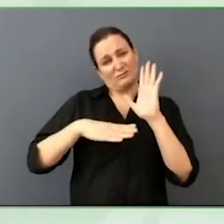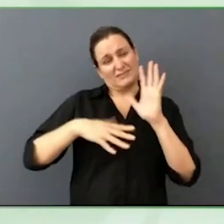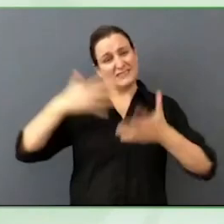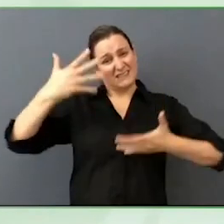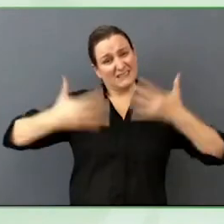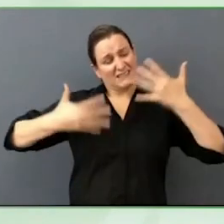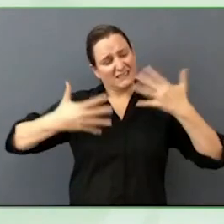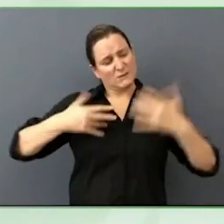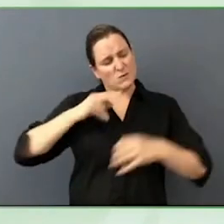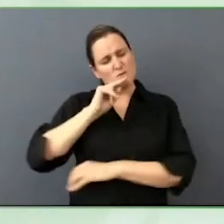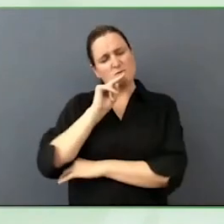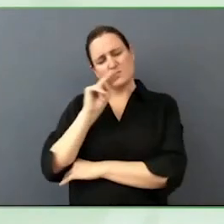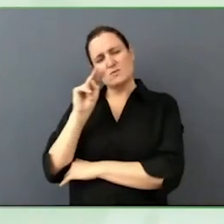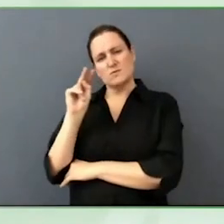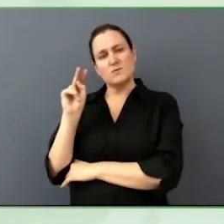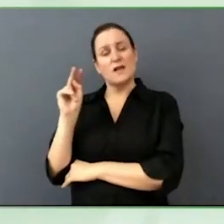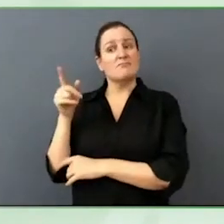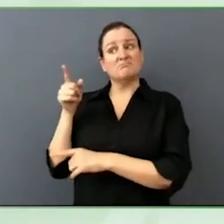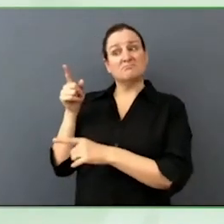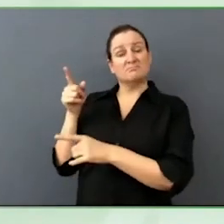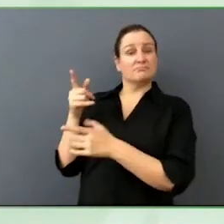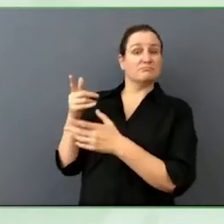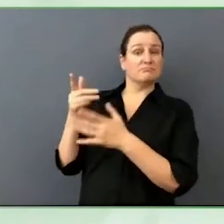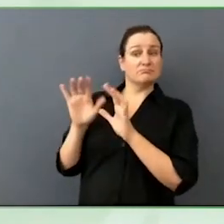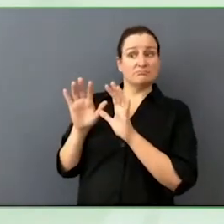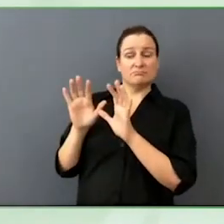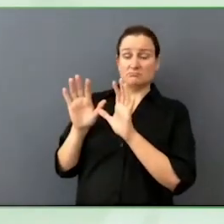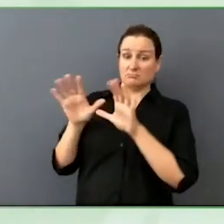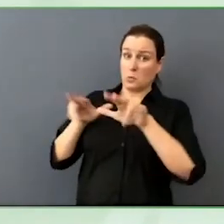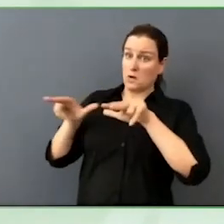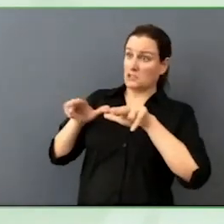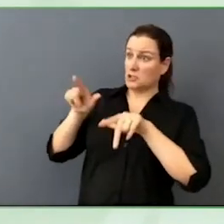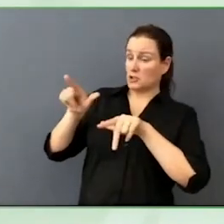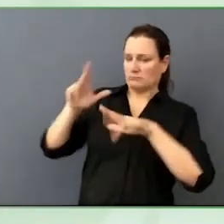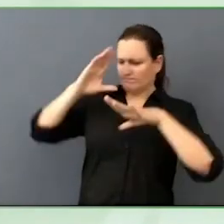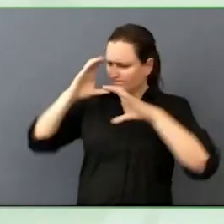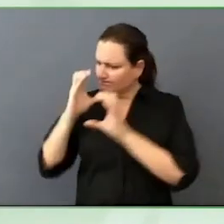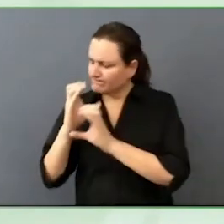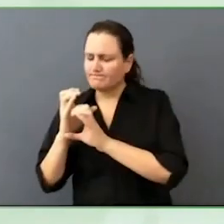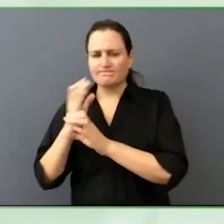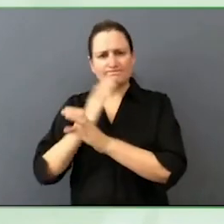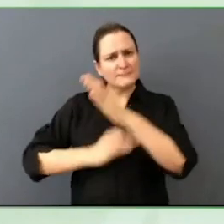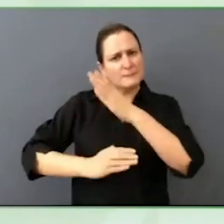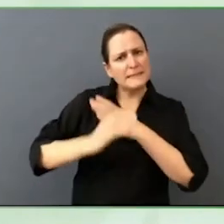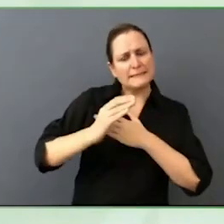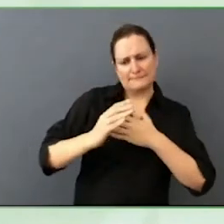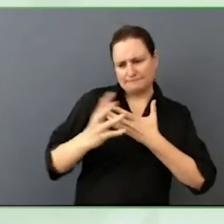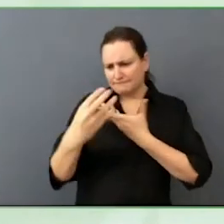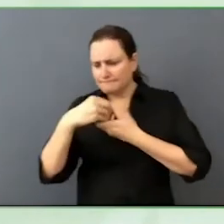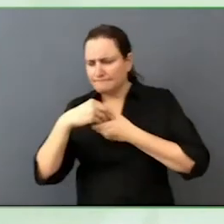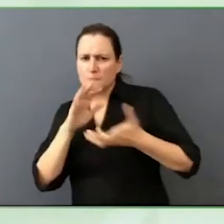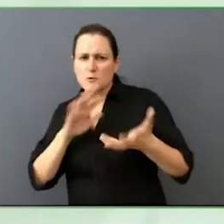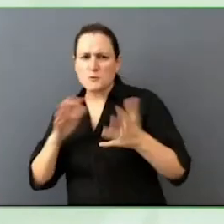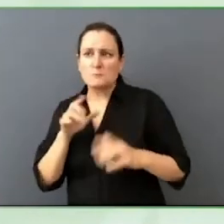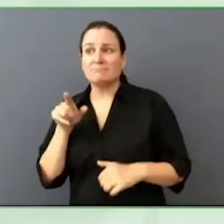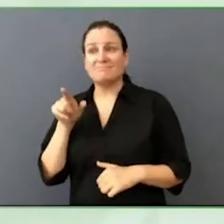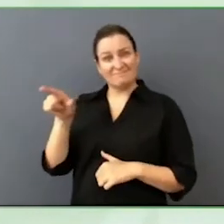accessibility, disability inclusion. Across the board from 28 to 30% better with market share, the